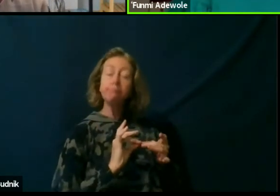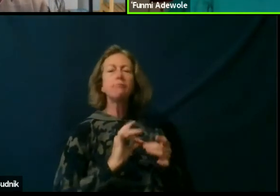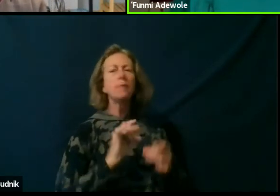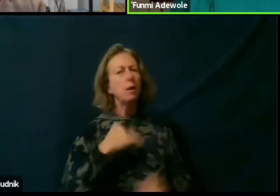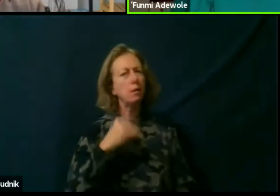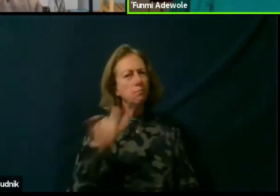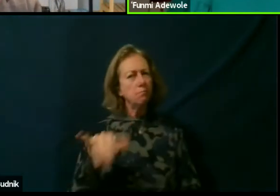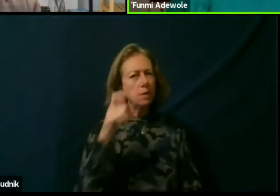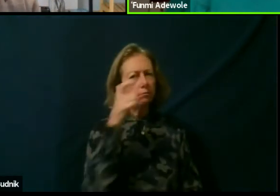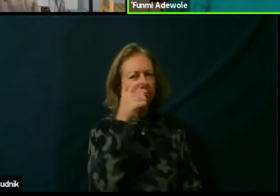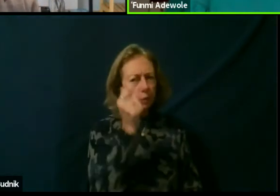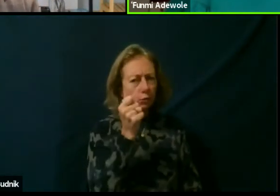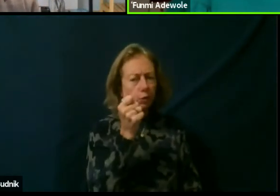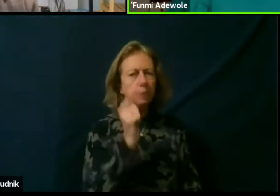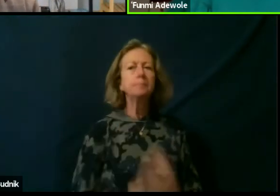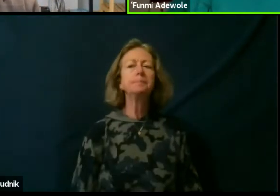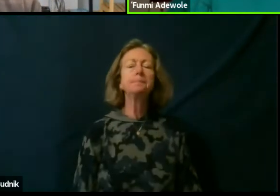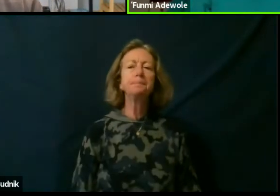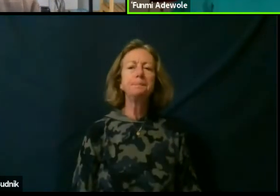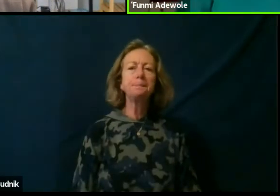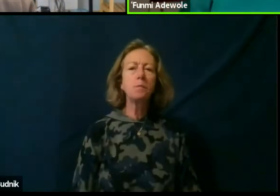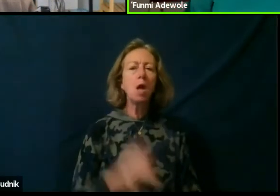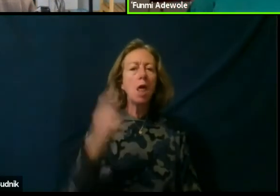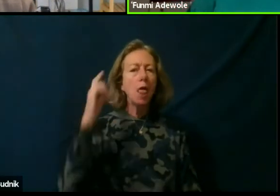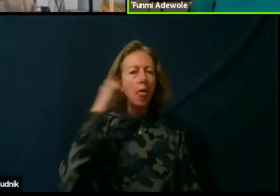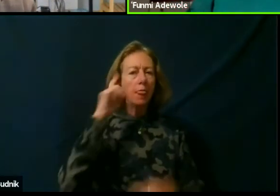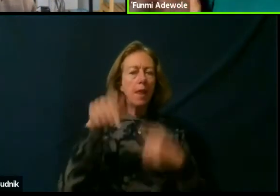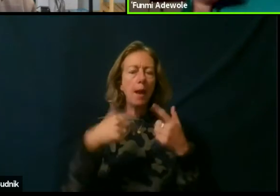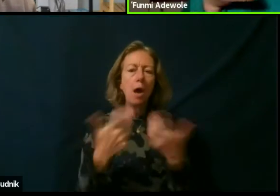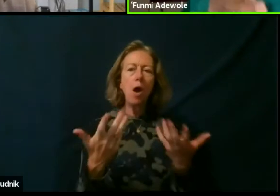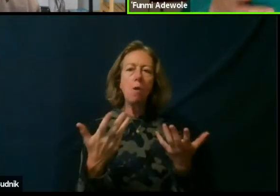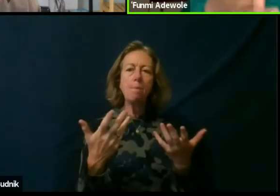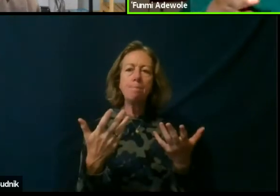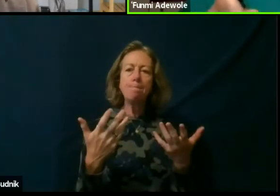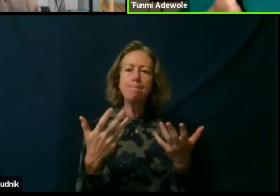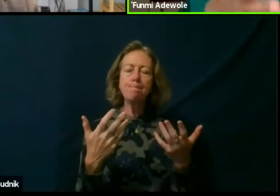And that is thinking about how the production